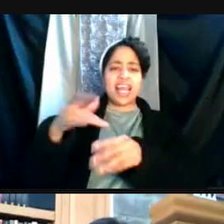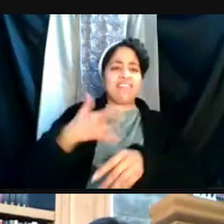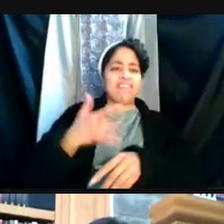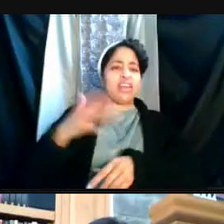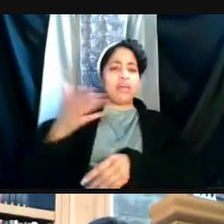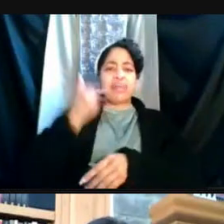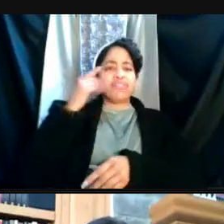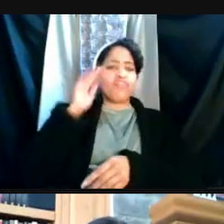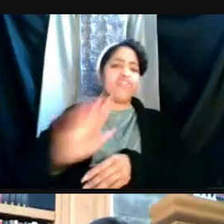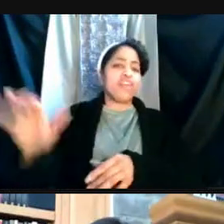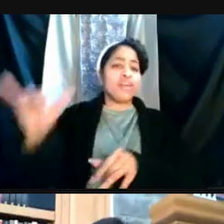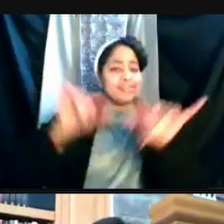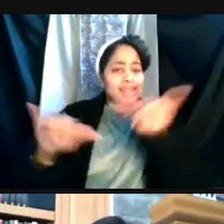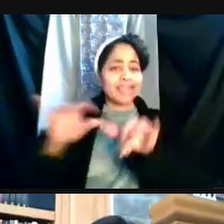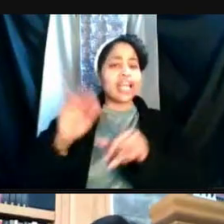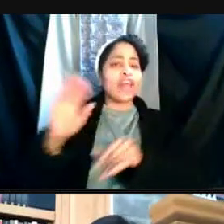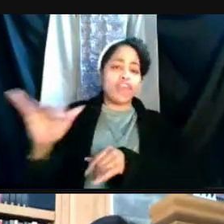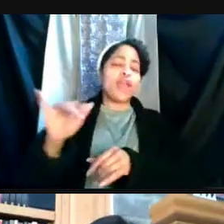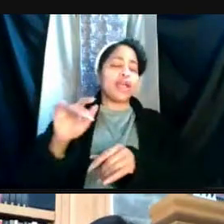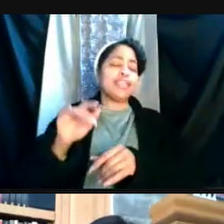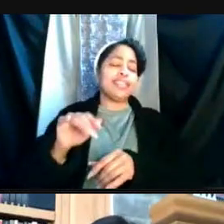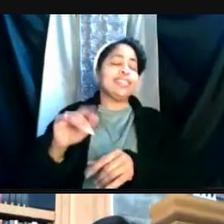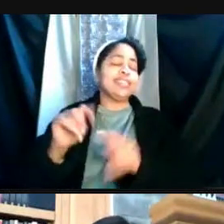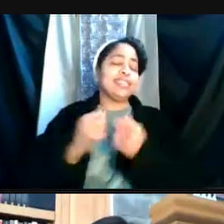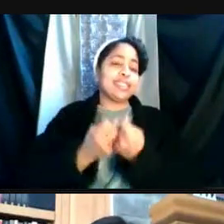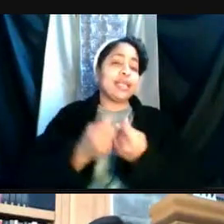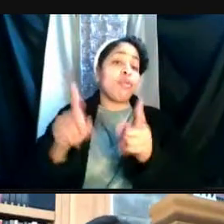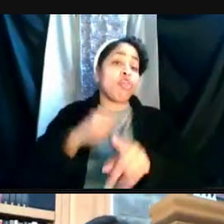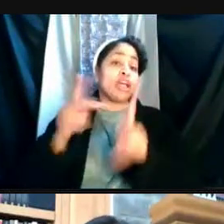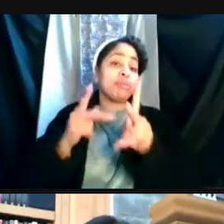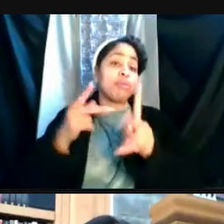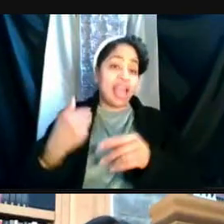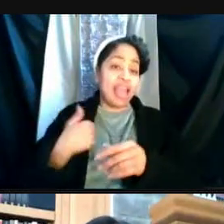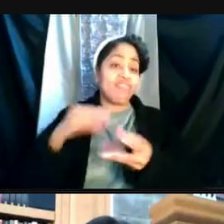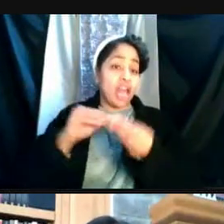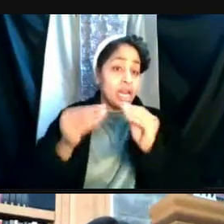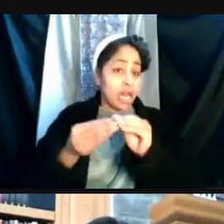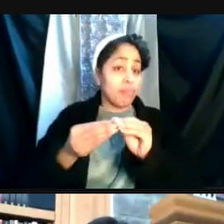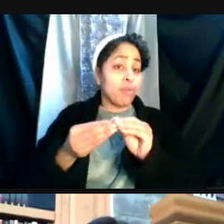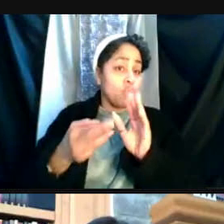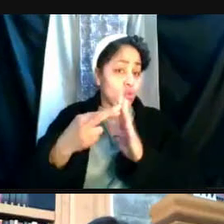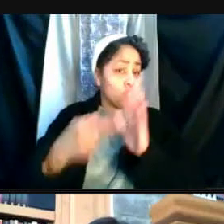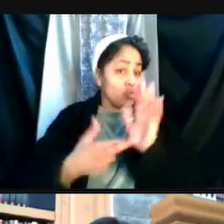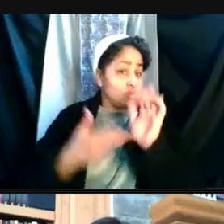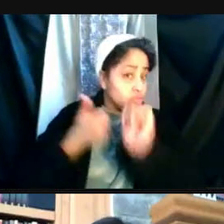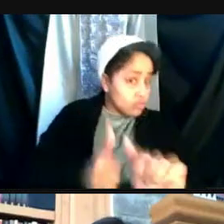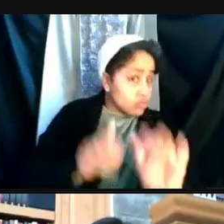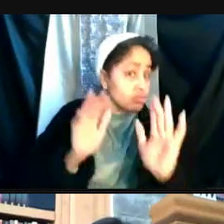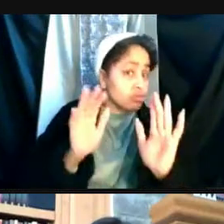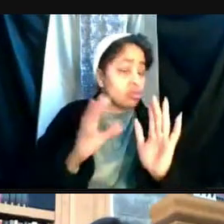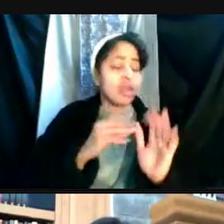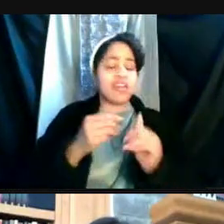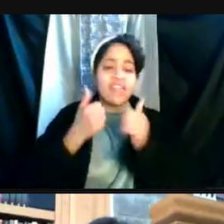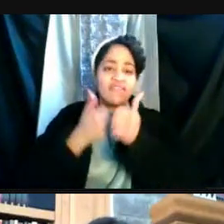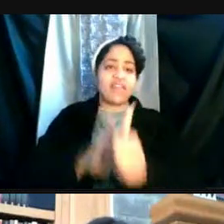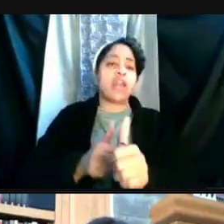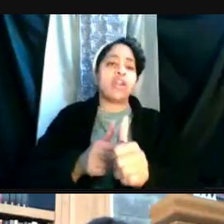and their team, as long as folks have the density requirements that are met and are following the testing requirements for students